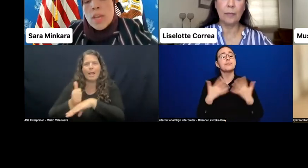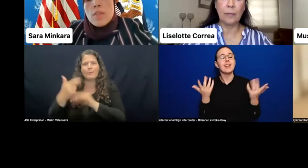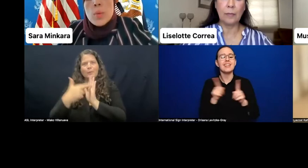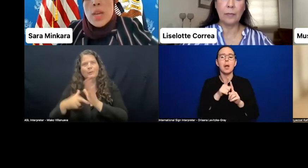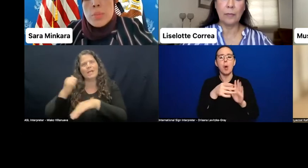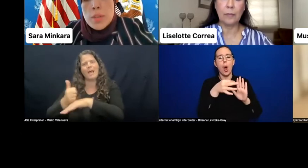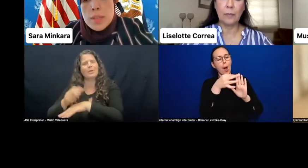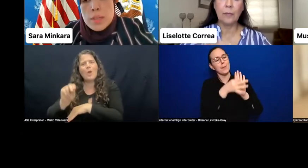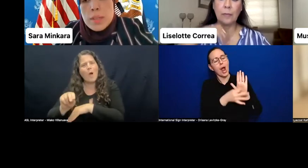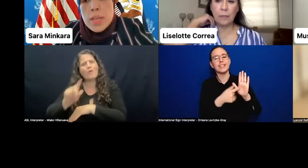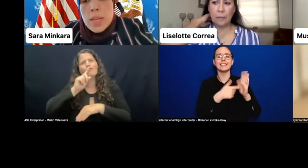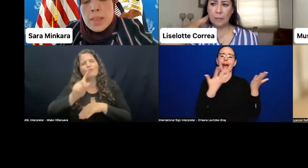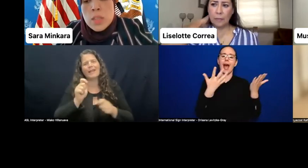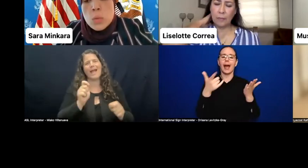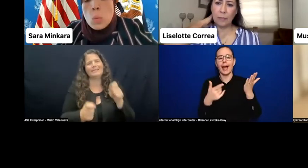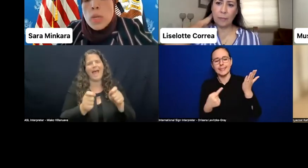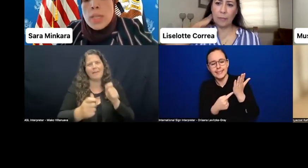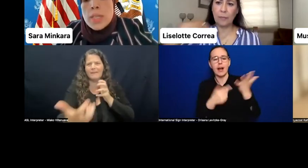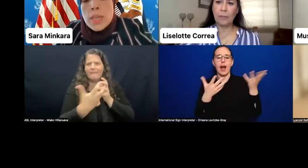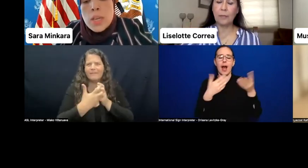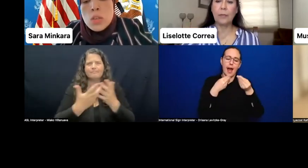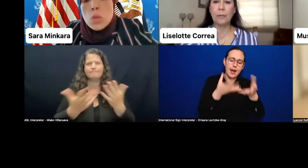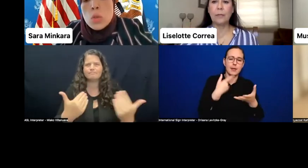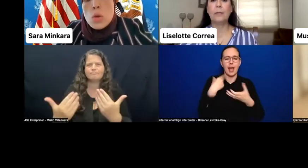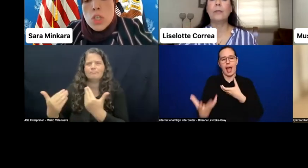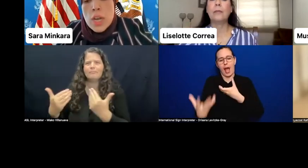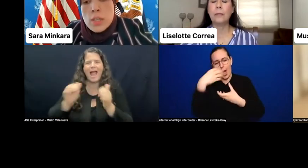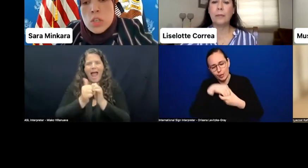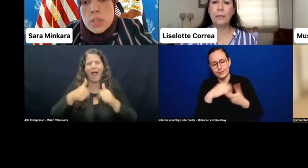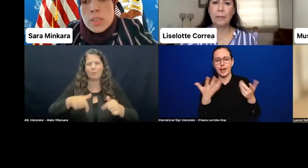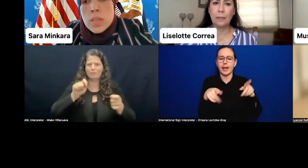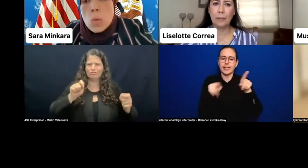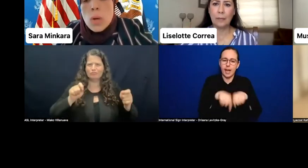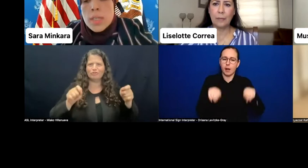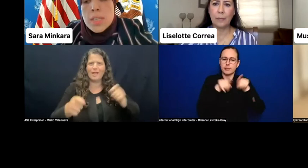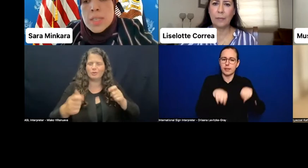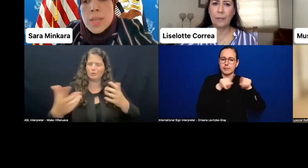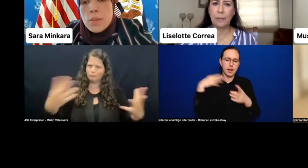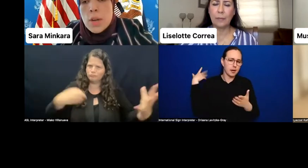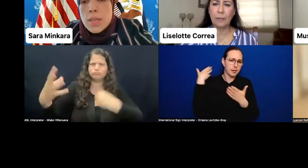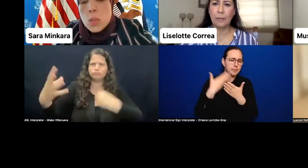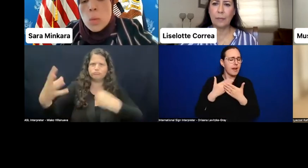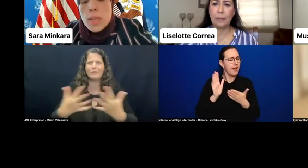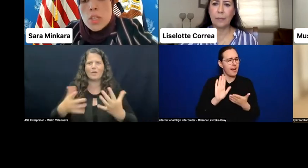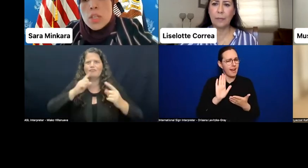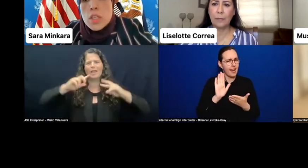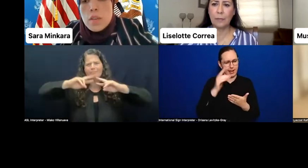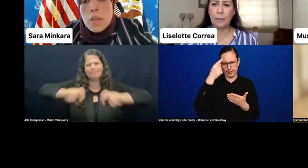at it from adaptive lens, a lens where we're really digging into the core challenges and seeing what does it take for us to really achieve